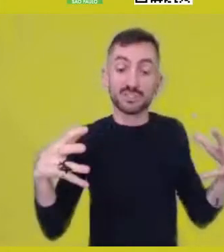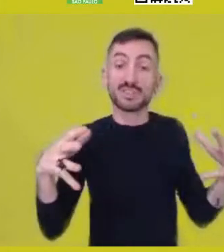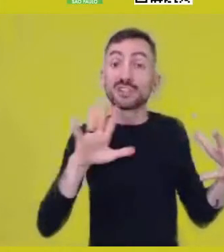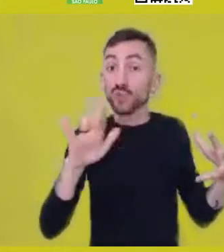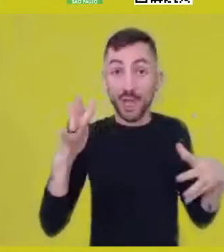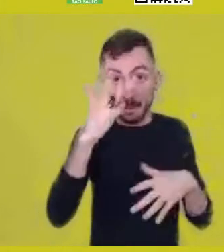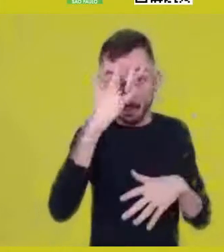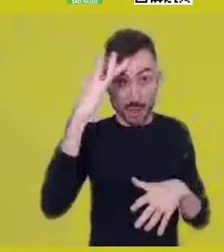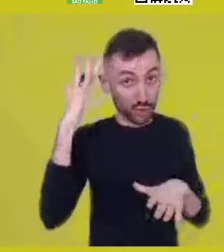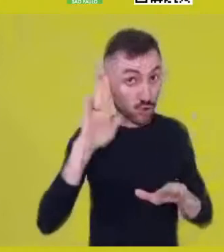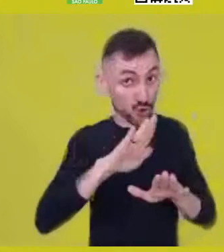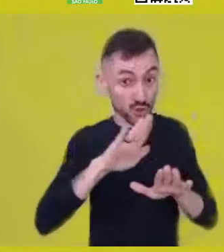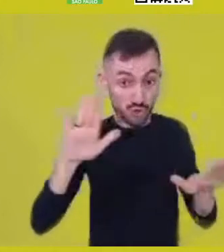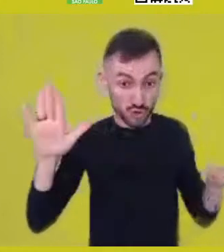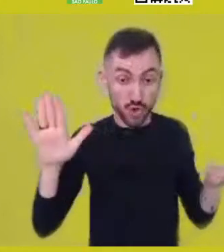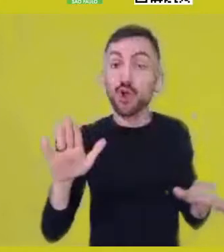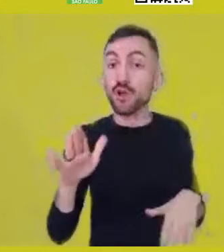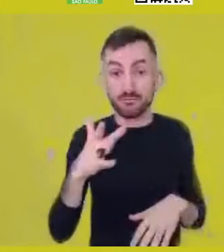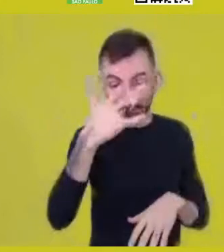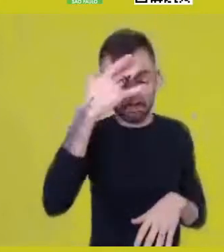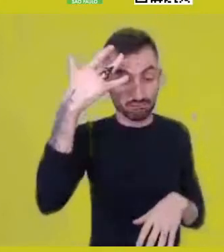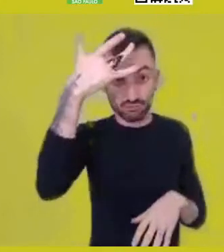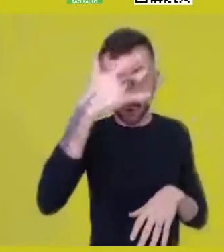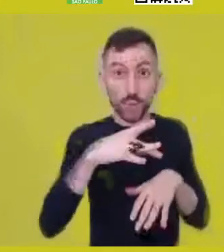doesn’t include only persons,